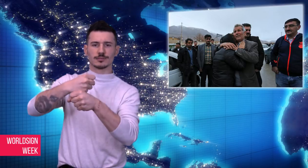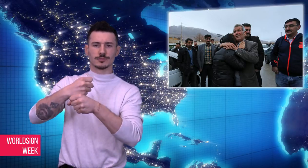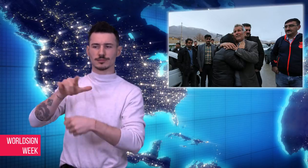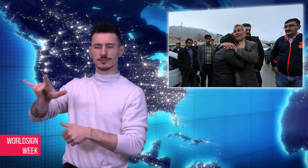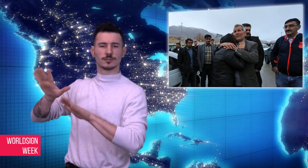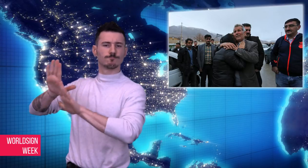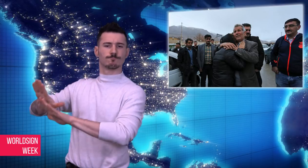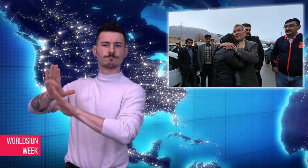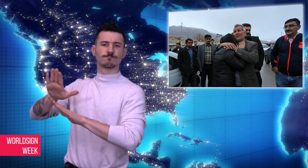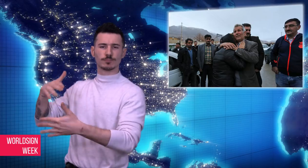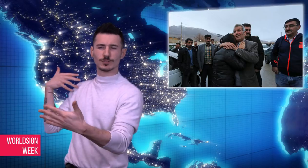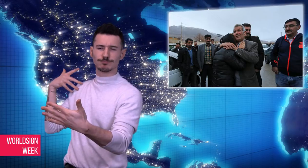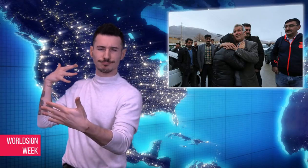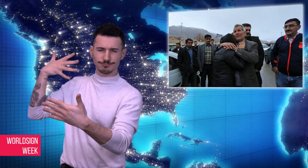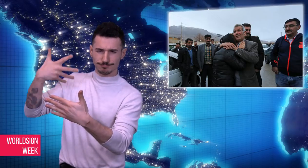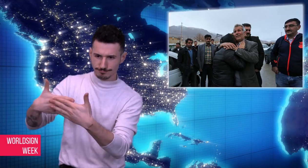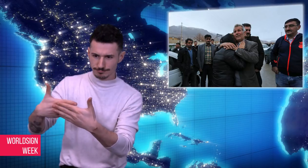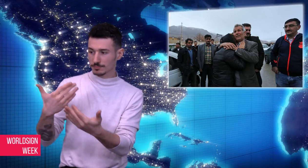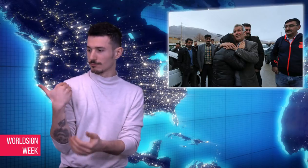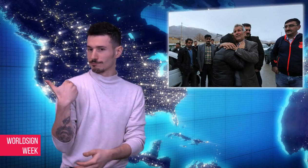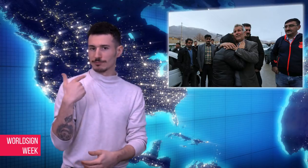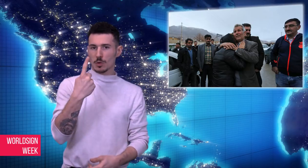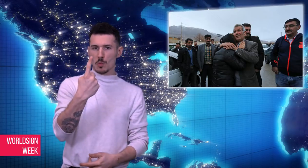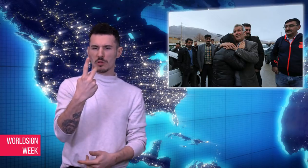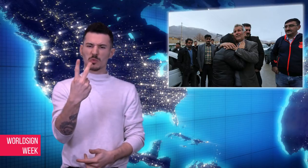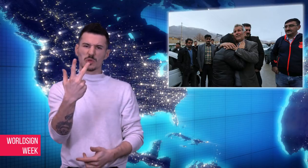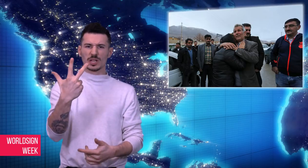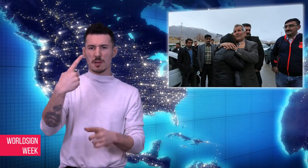years, due to needed parts that were